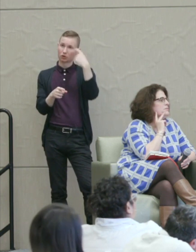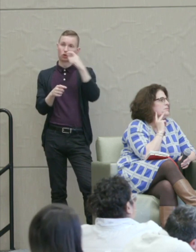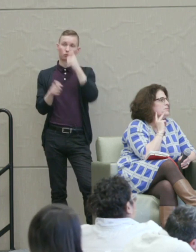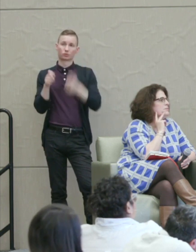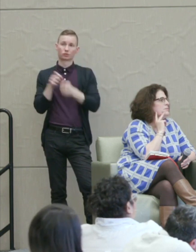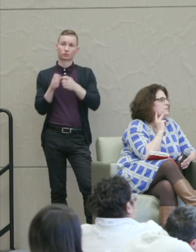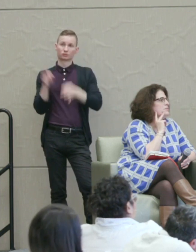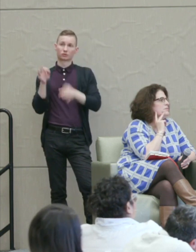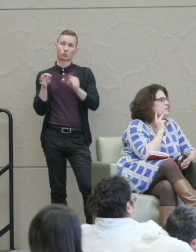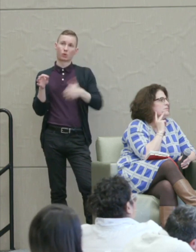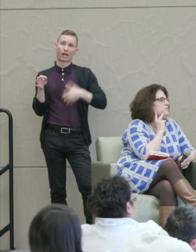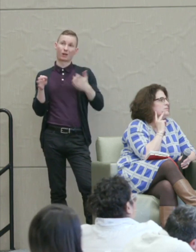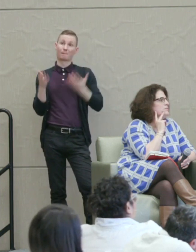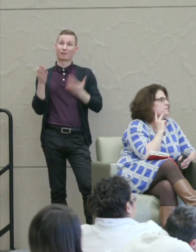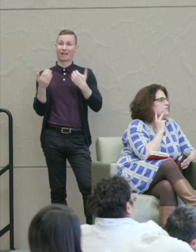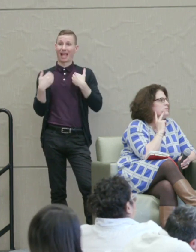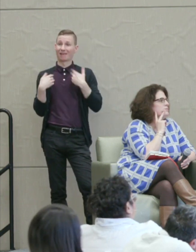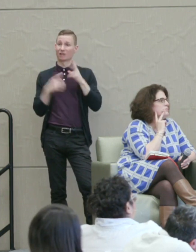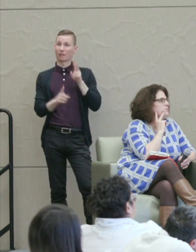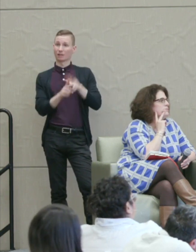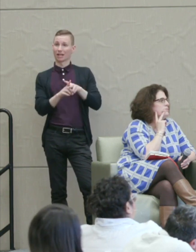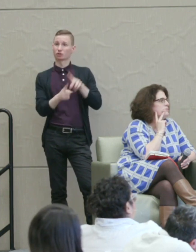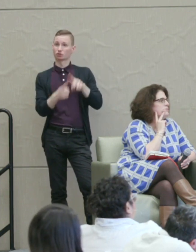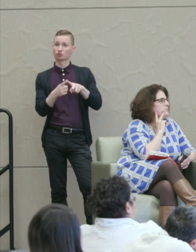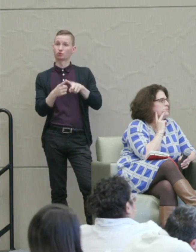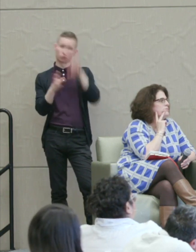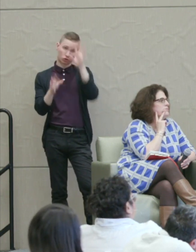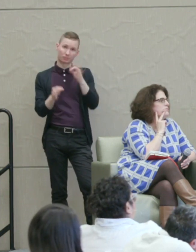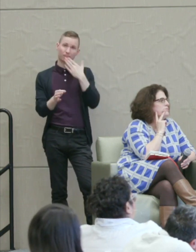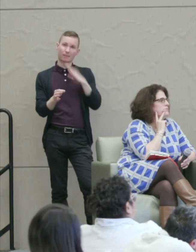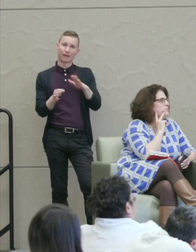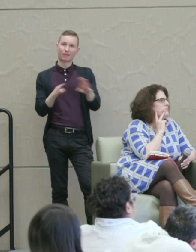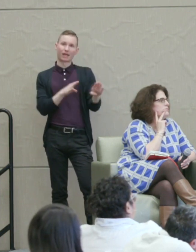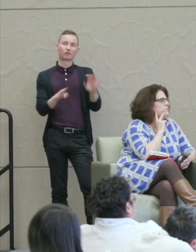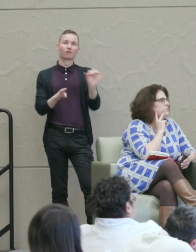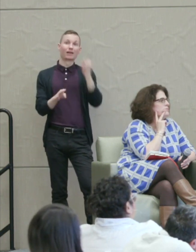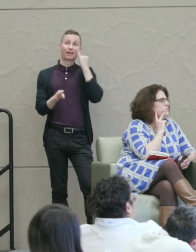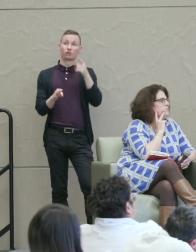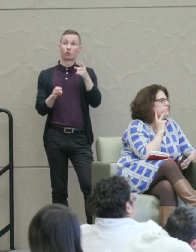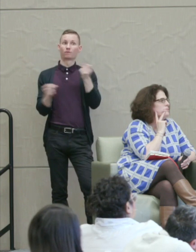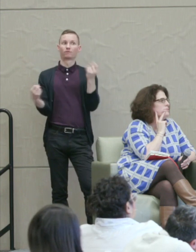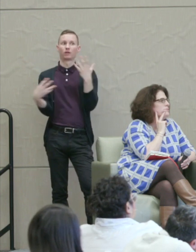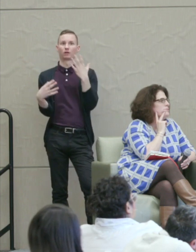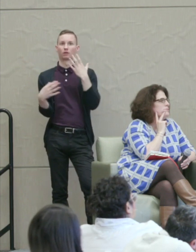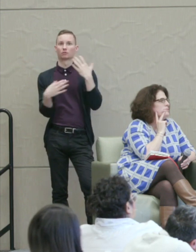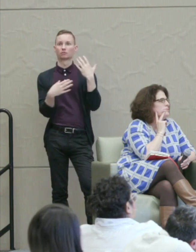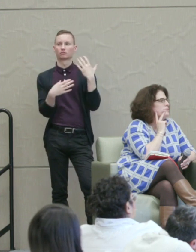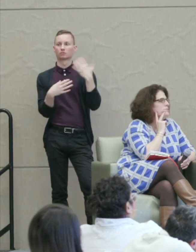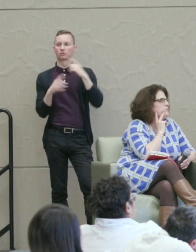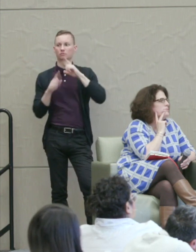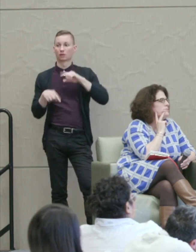or anger might have utility in deterring bad behavior? For example if you fear response, you'll be less likely to do something bad.